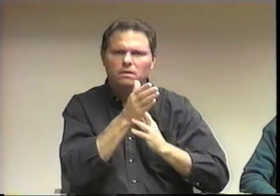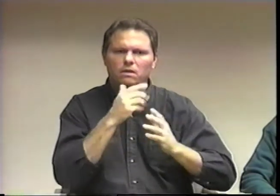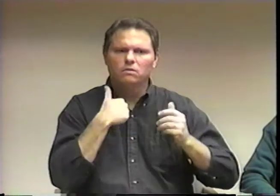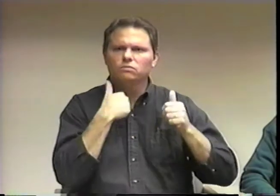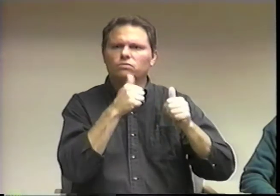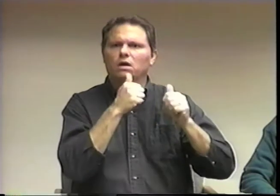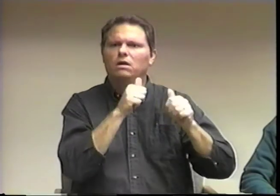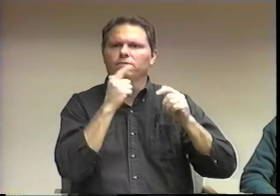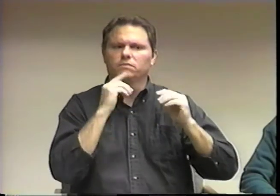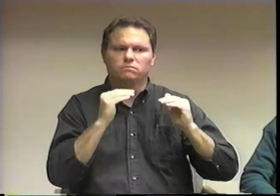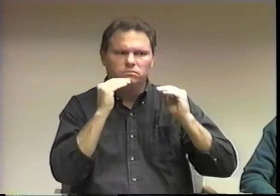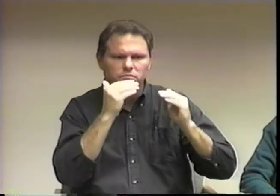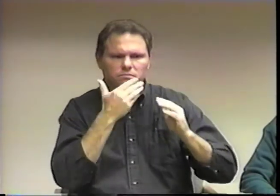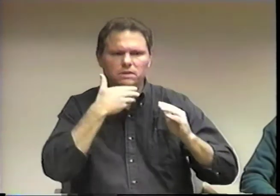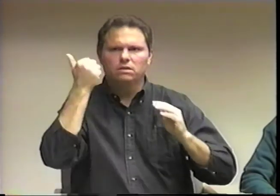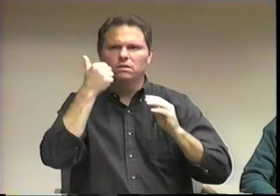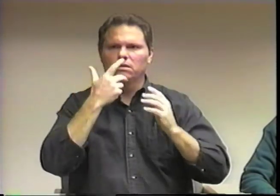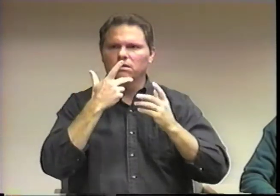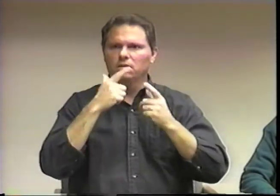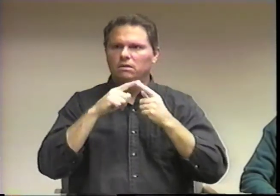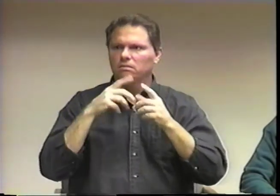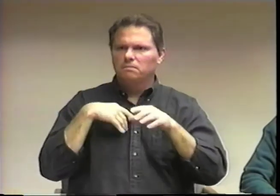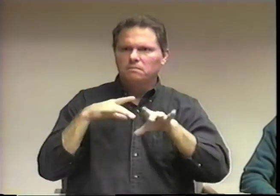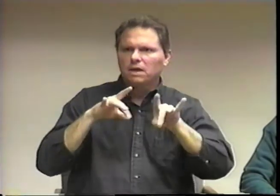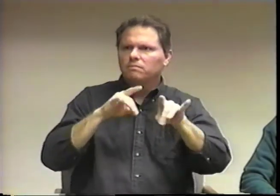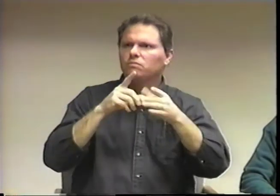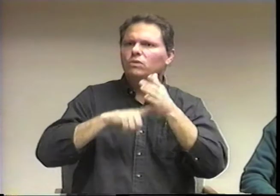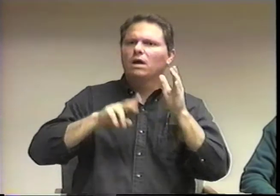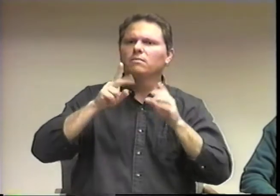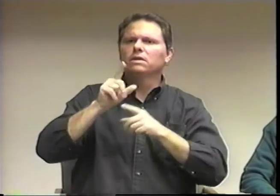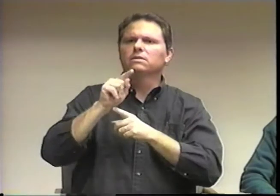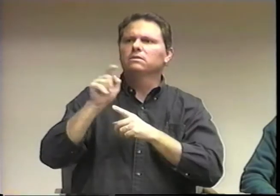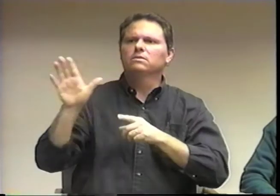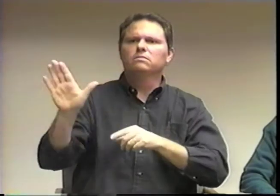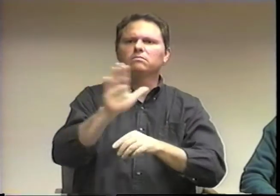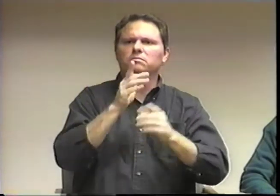It was very frustrating to go through that kind of a performance evaluation - through writing.